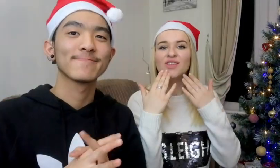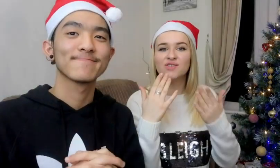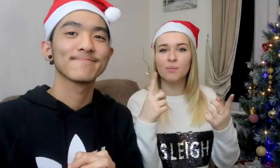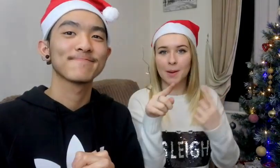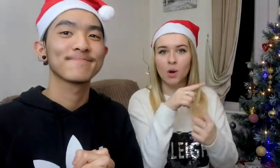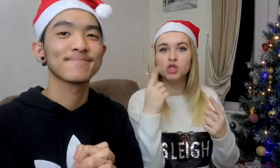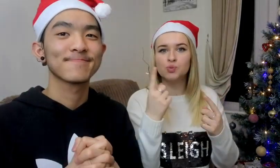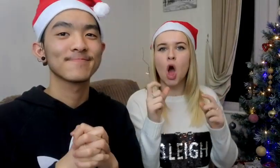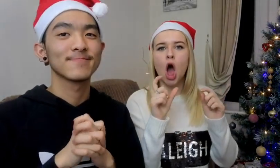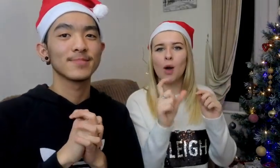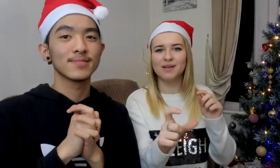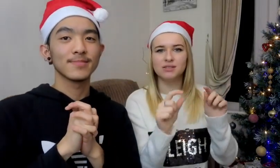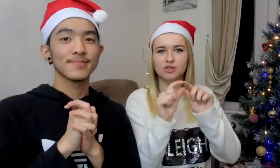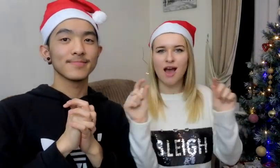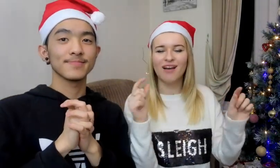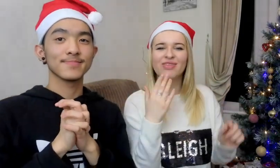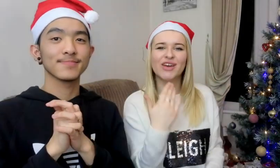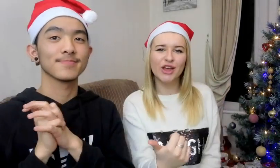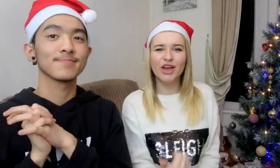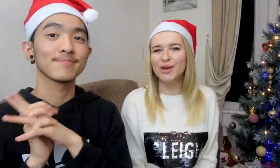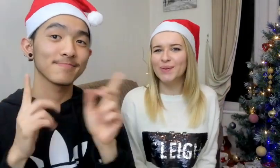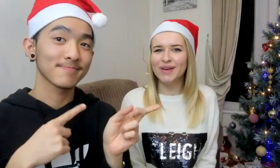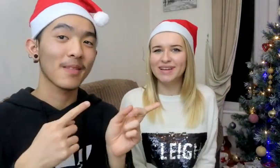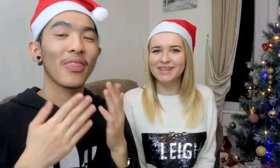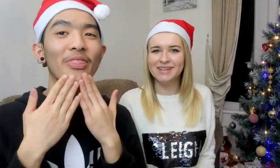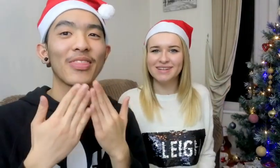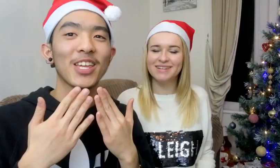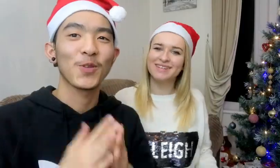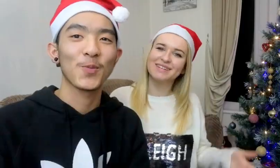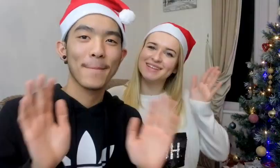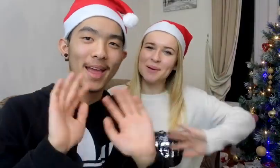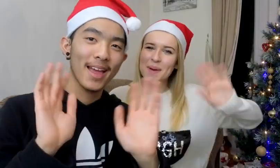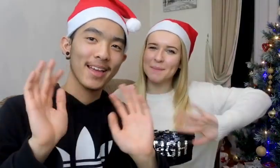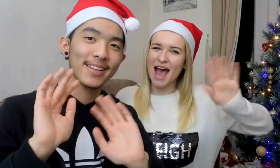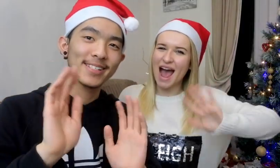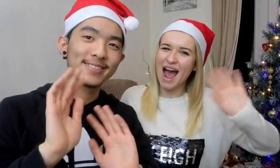Thank you to the people who have asked us questions! Thank you! Bye!